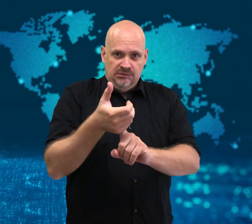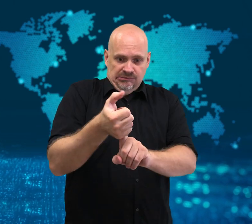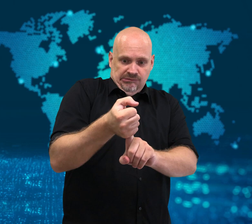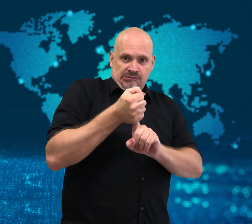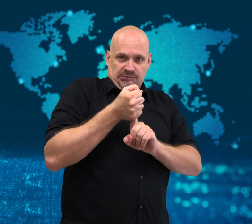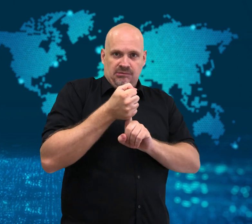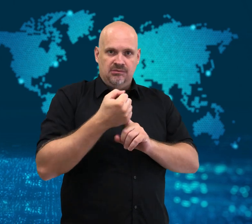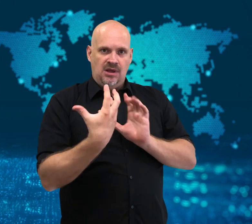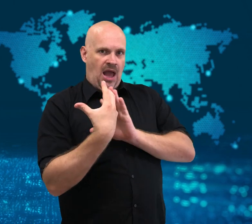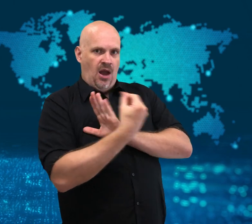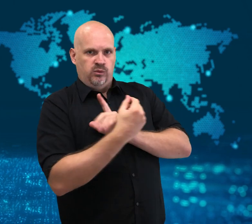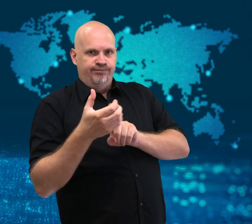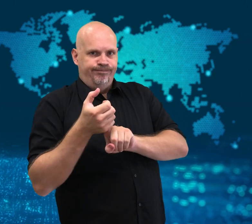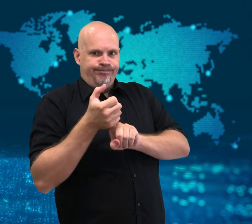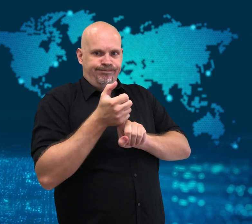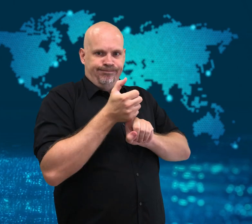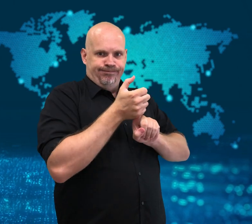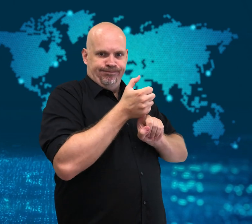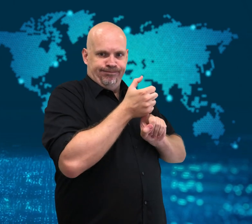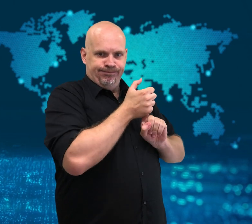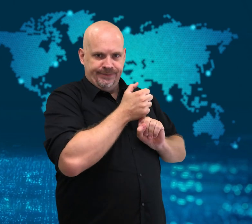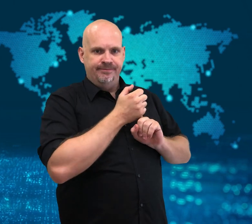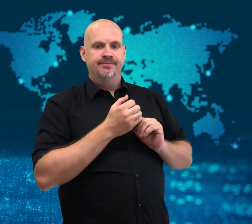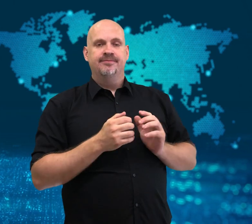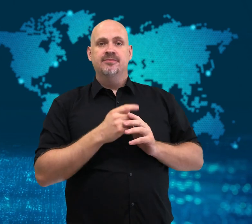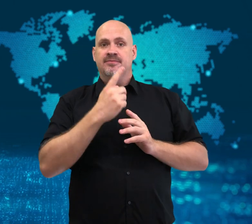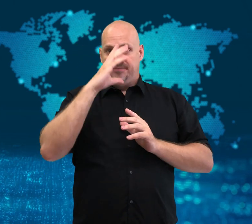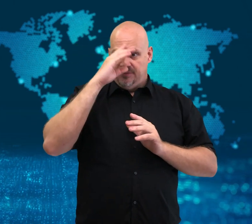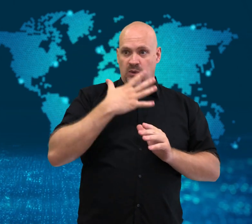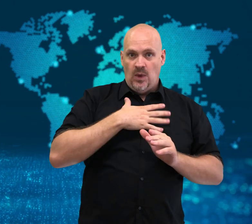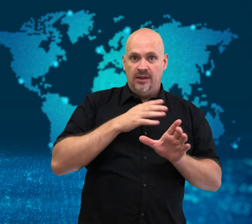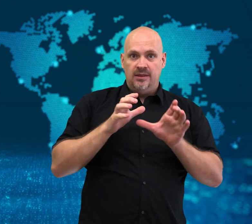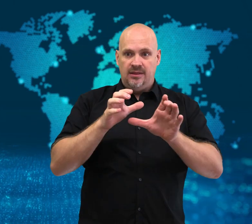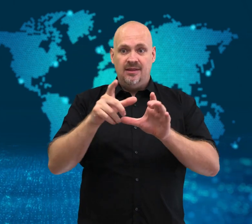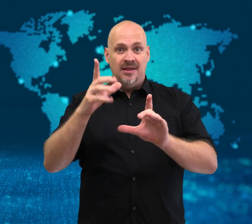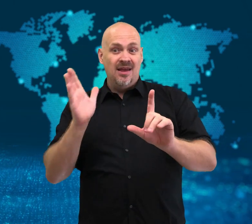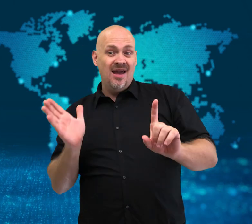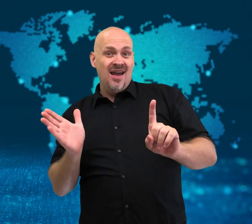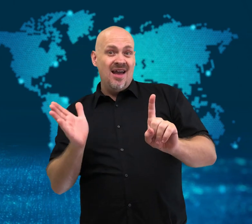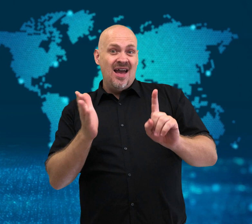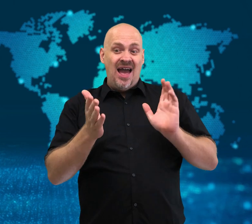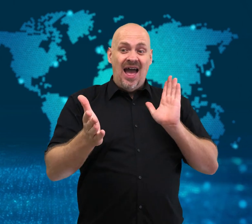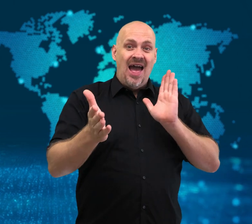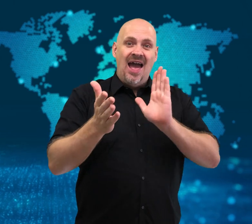Bodyguards immediately pushed the aggressor away.